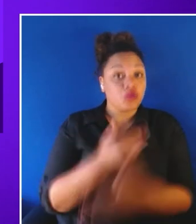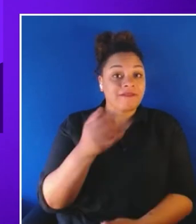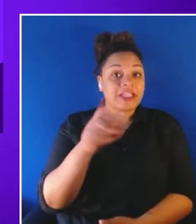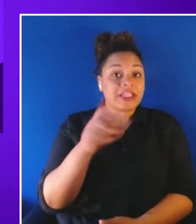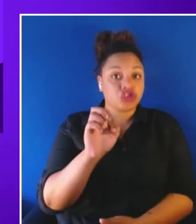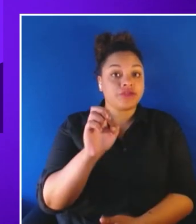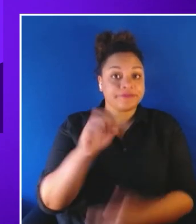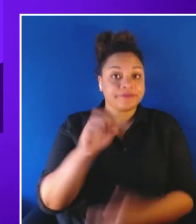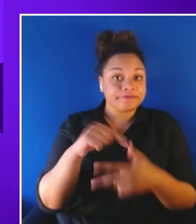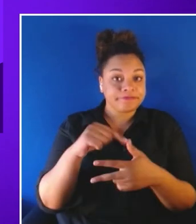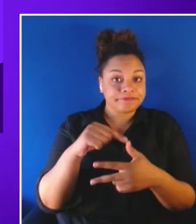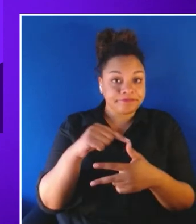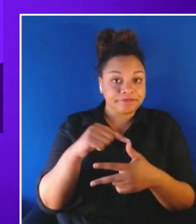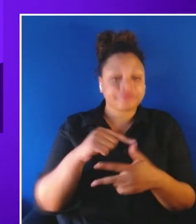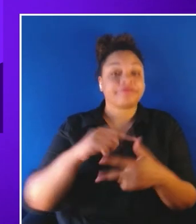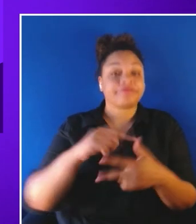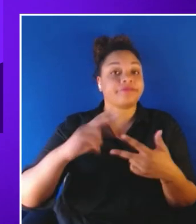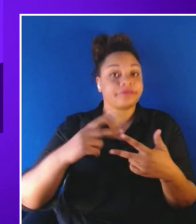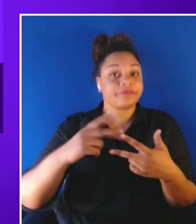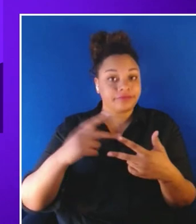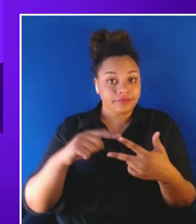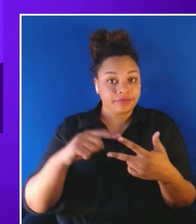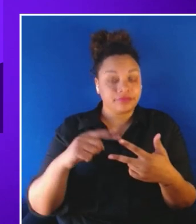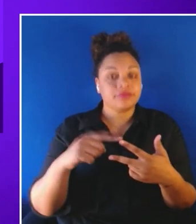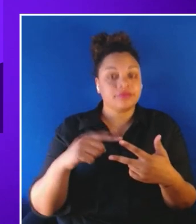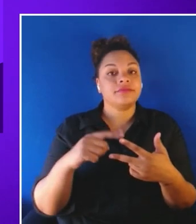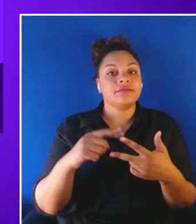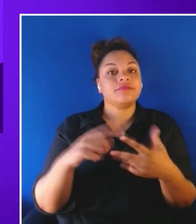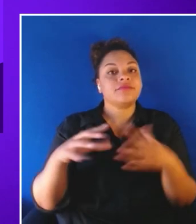second via expanding the functionality of an existing feature,